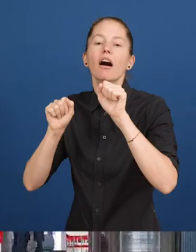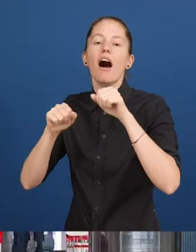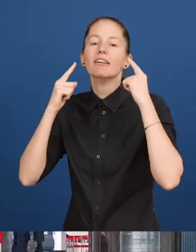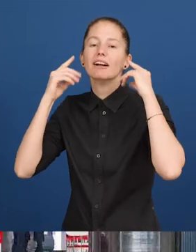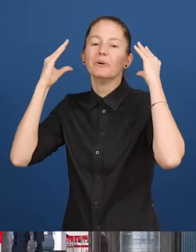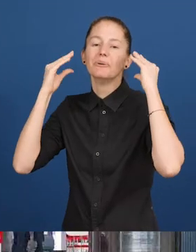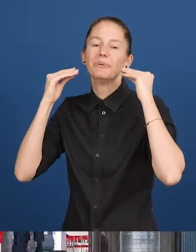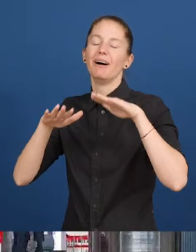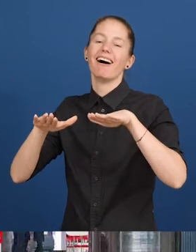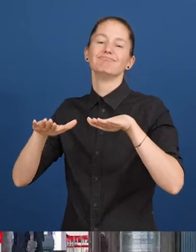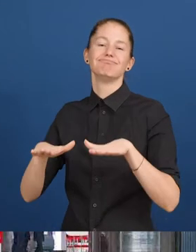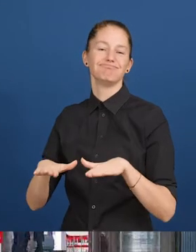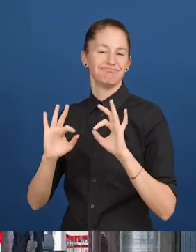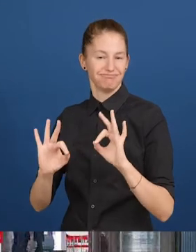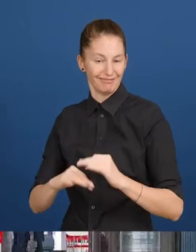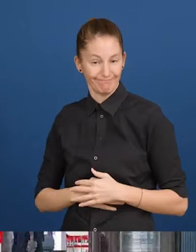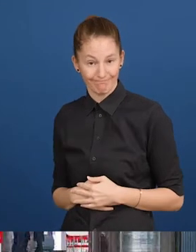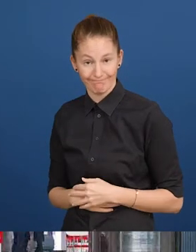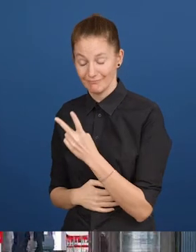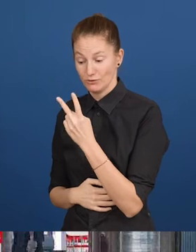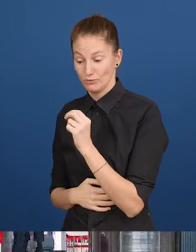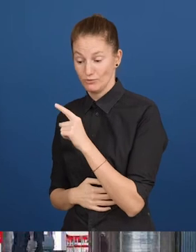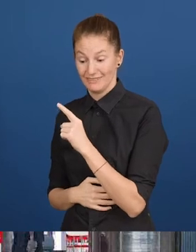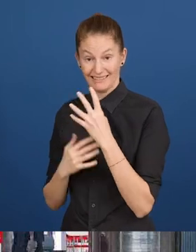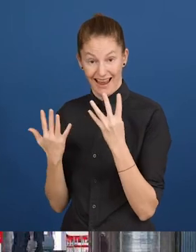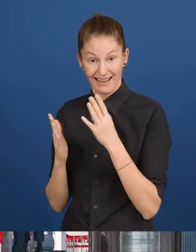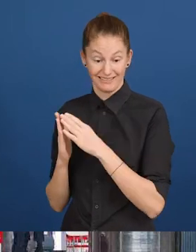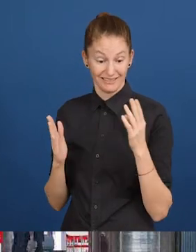1.5 million people have used IGA Cares.